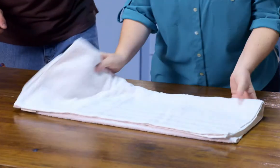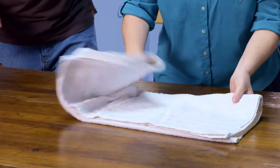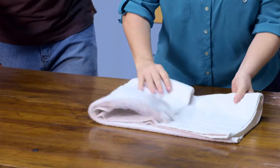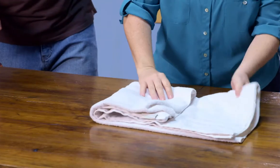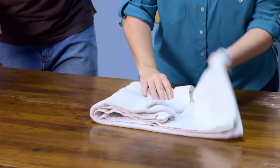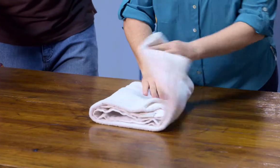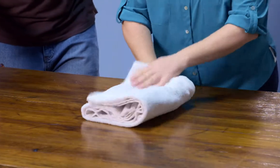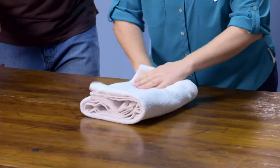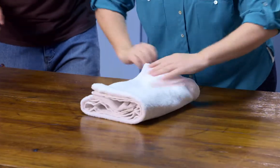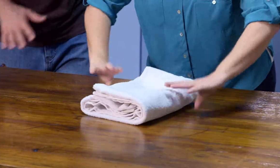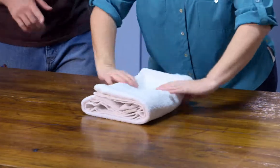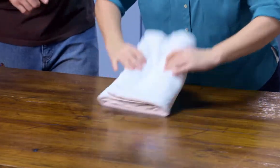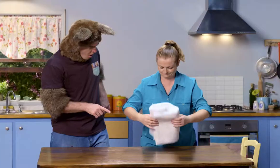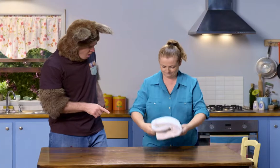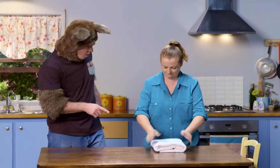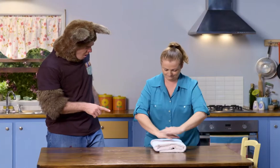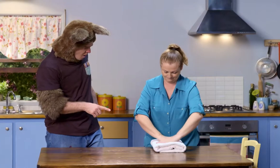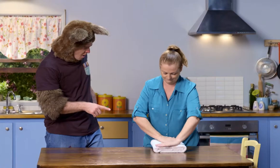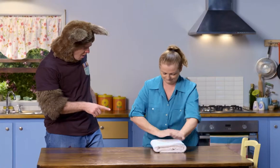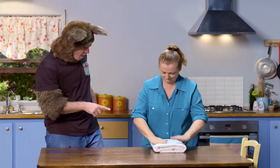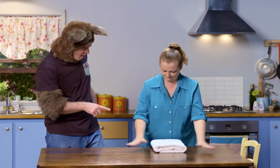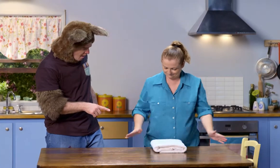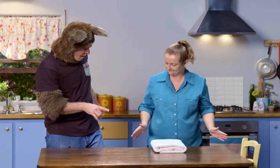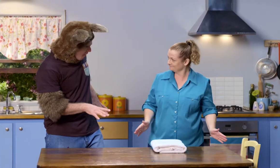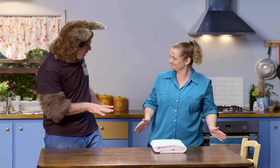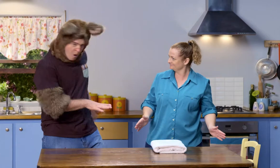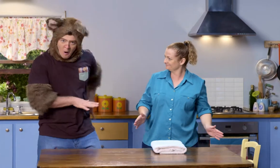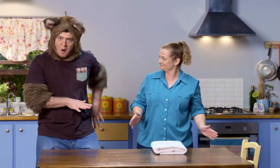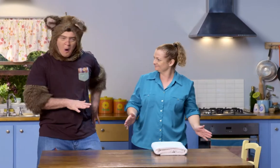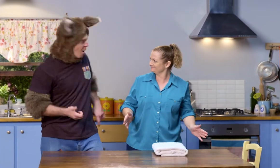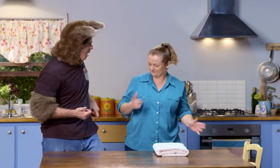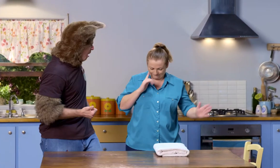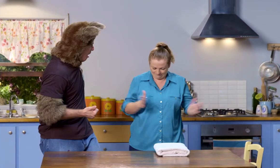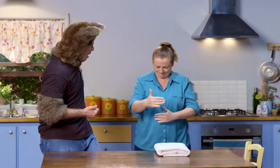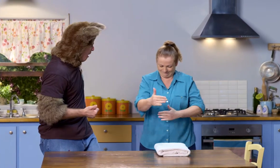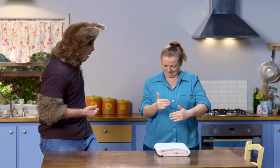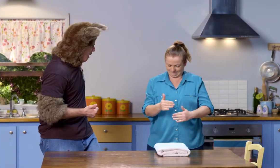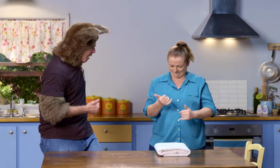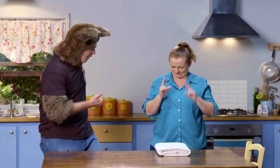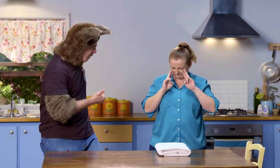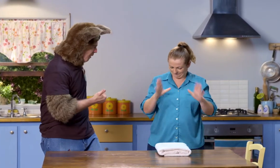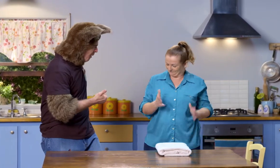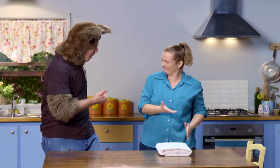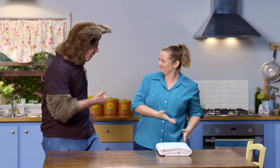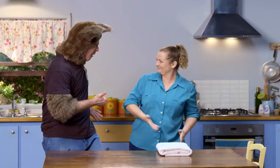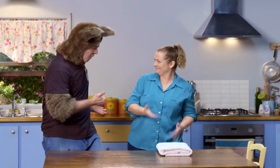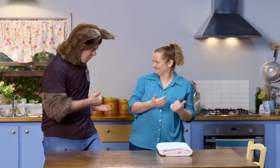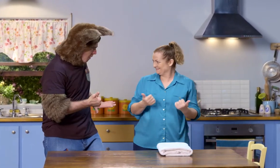Oh! Wow! See how it's nice and neat?